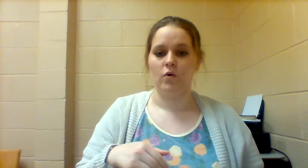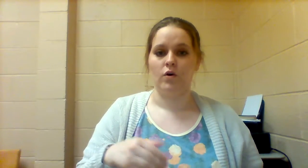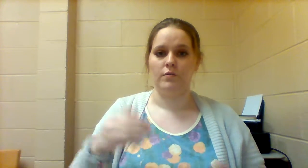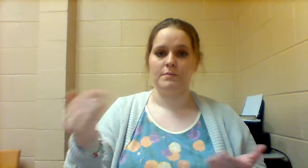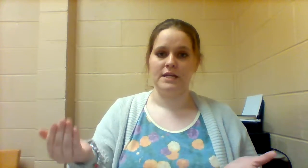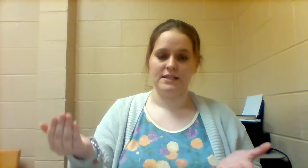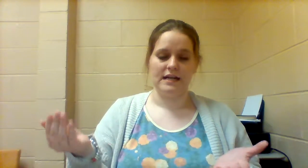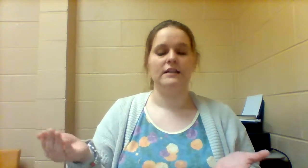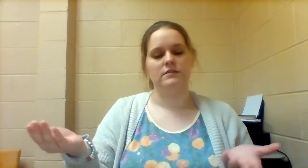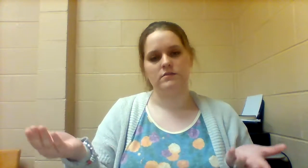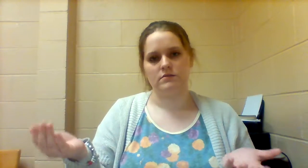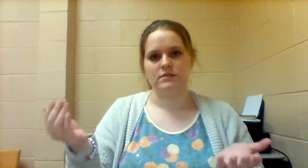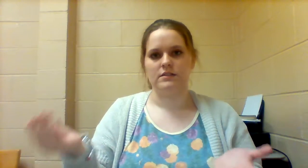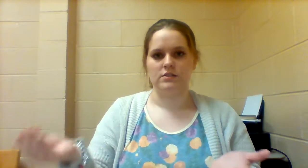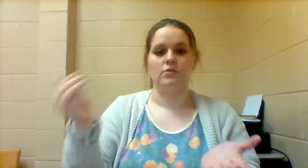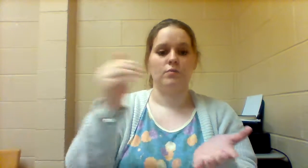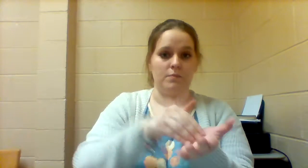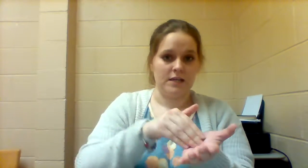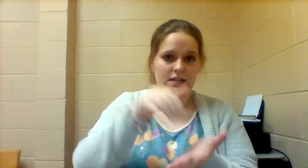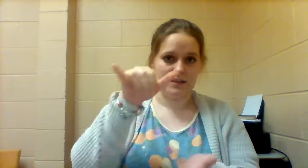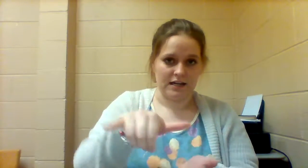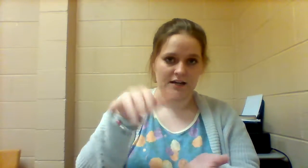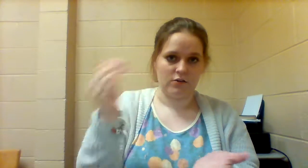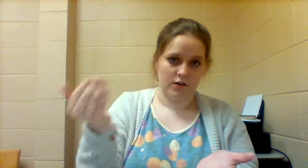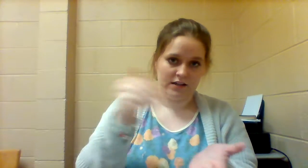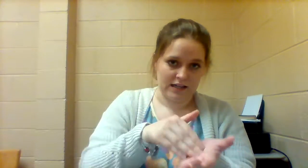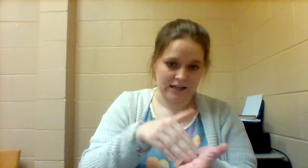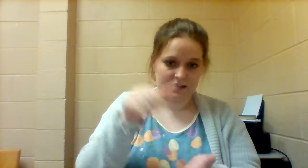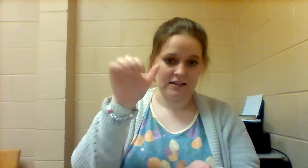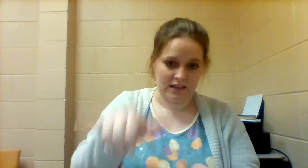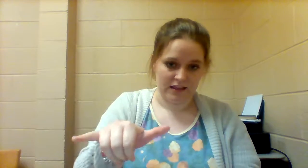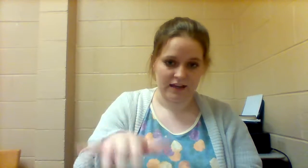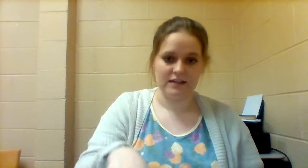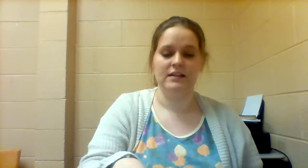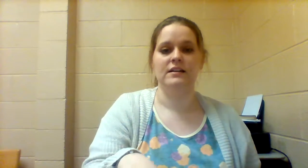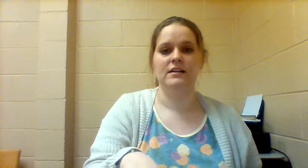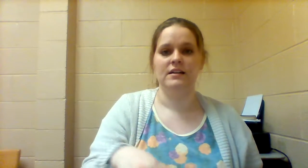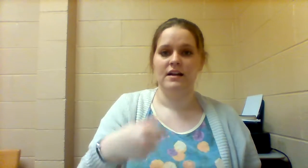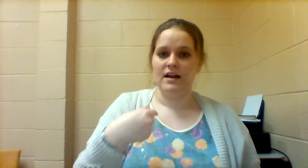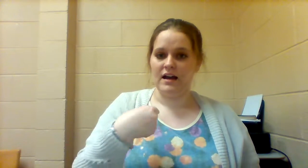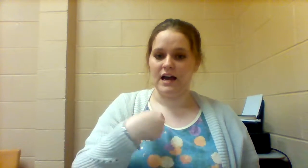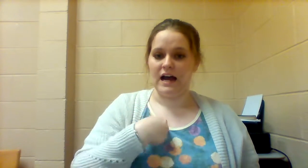Or REPEAT THAT, go REPEAT THAT or AGAIN THAT